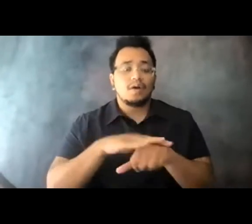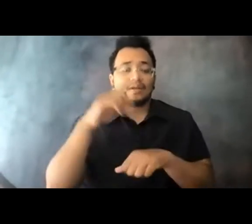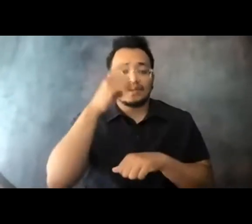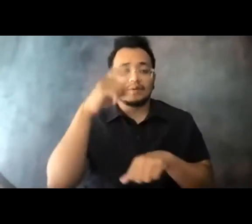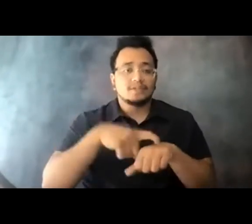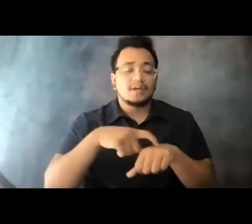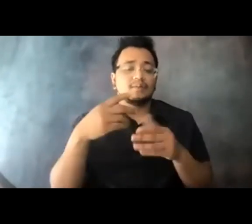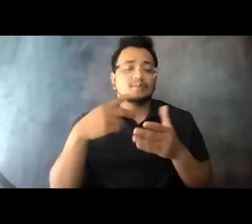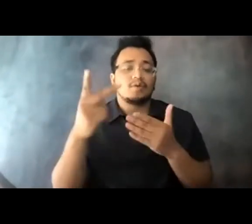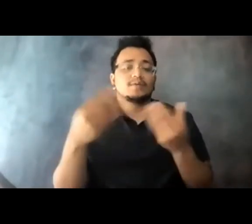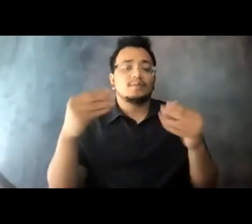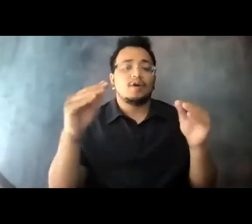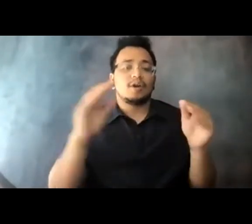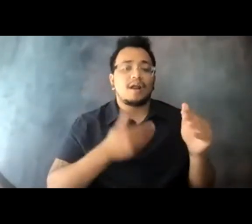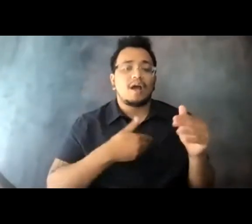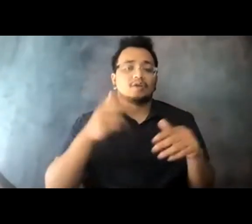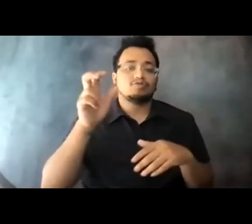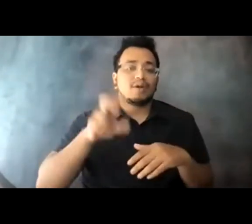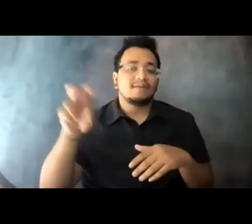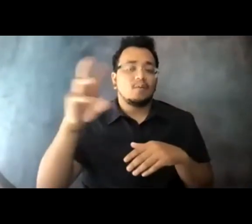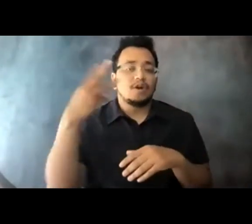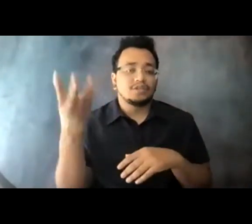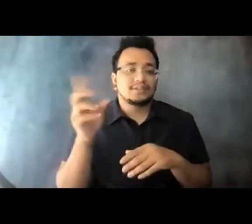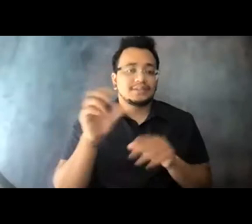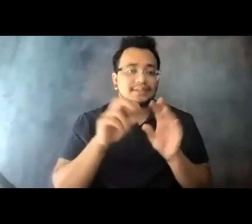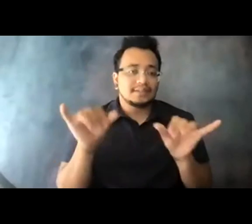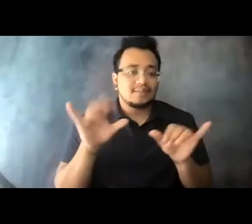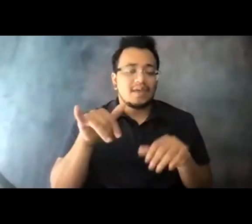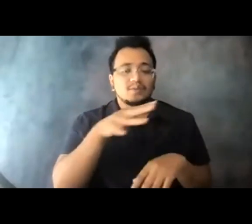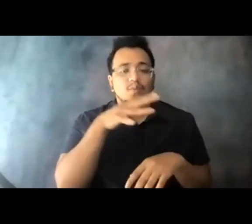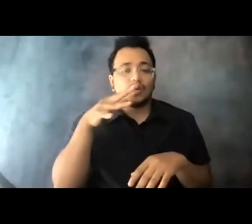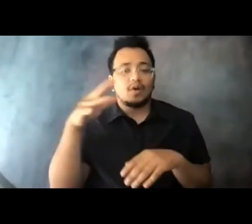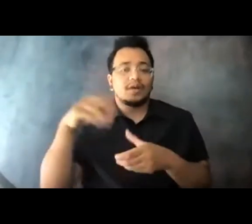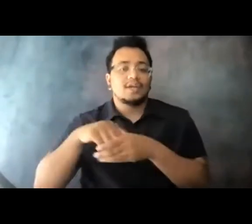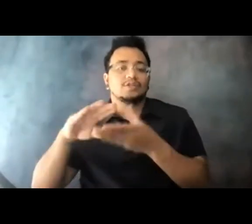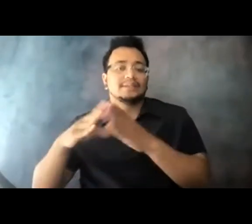our travel Washington system, a rural inner-city 15:14:42 bus service that can link you to